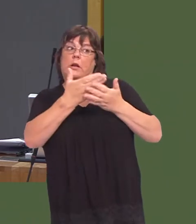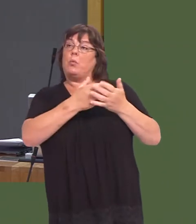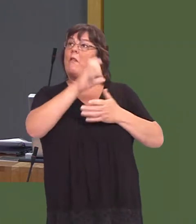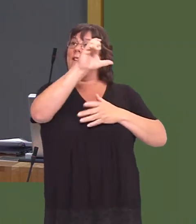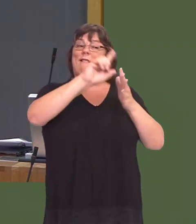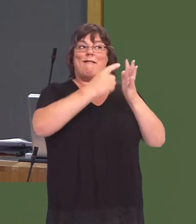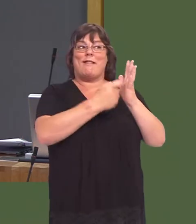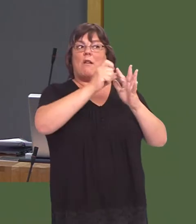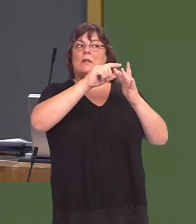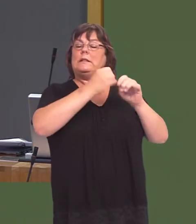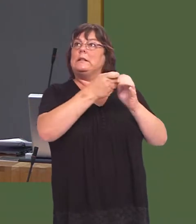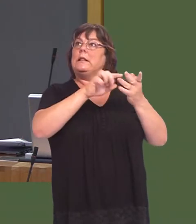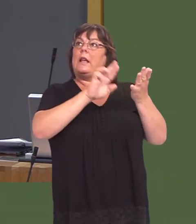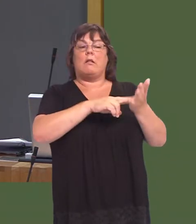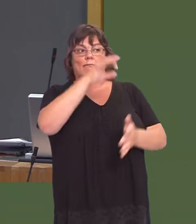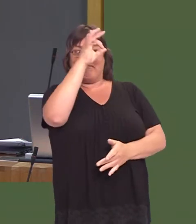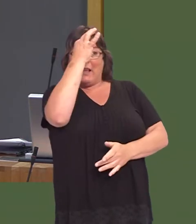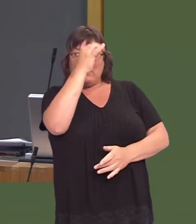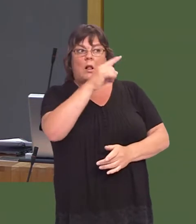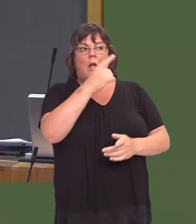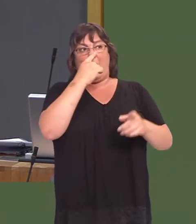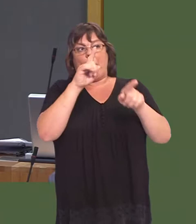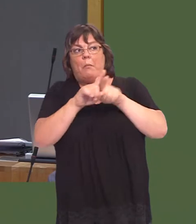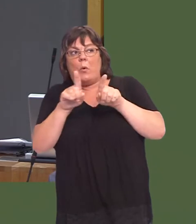particularly around some of the new possibilities that the Government is providing, through